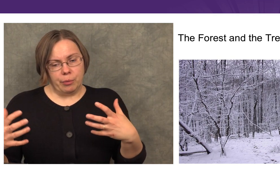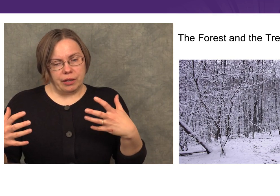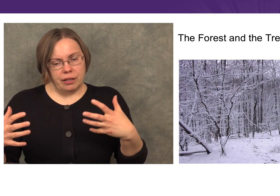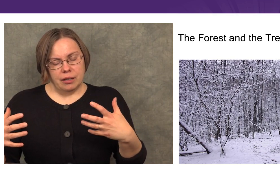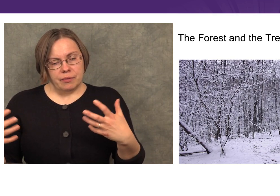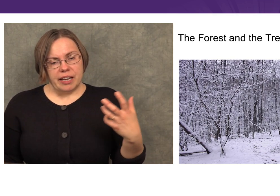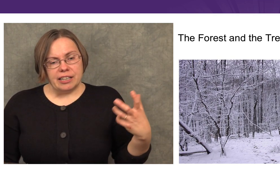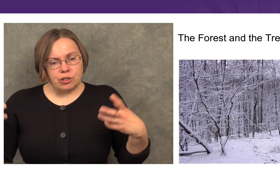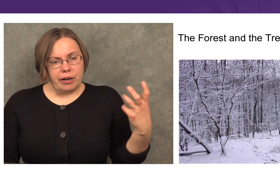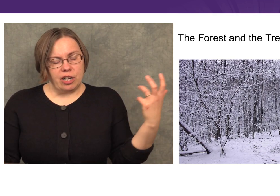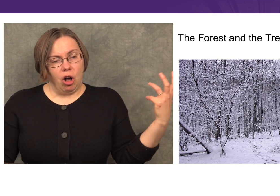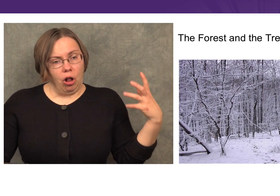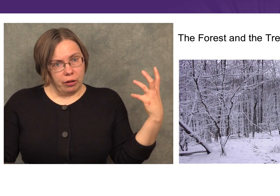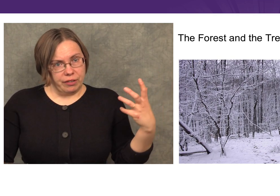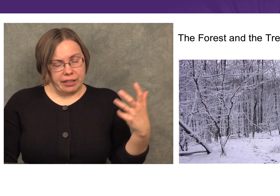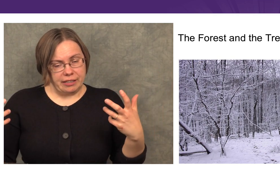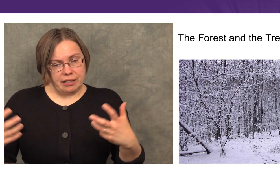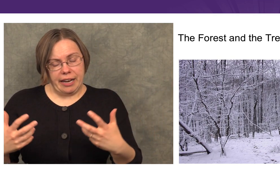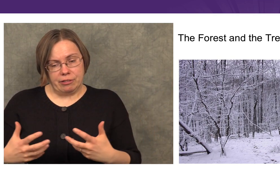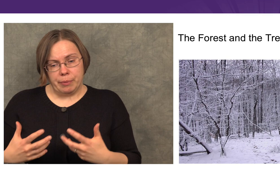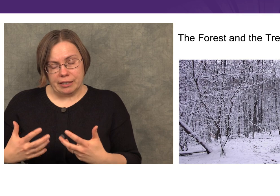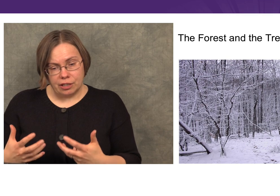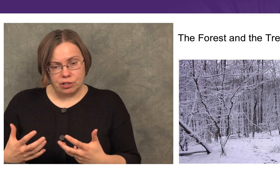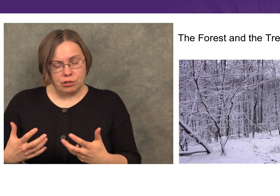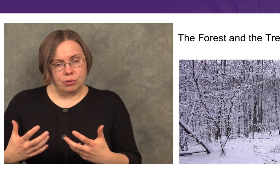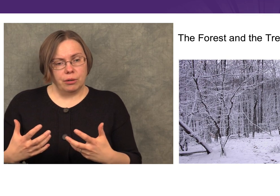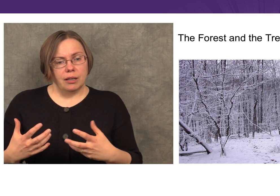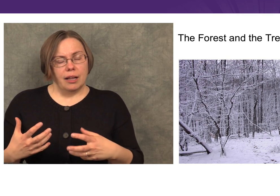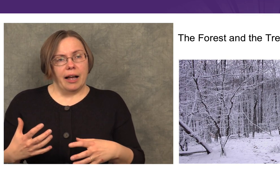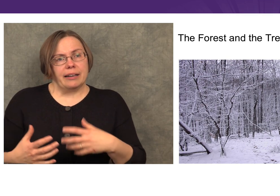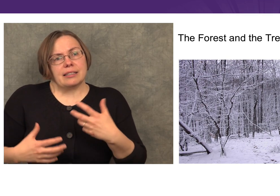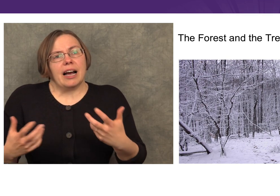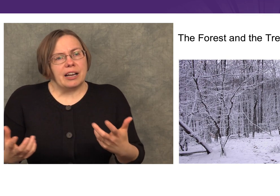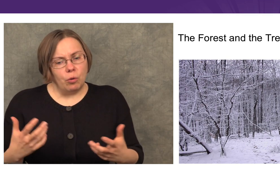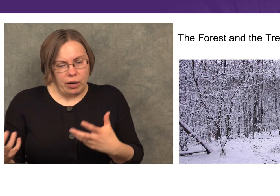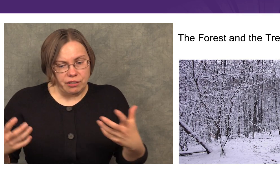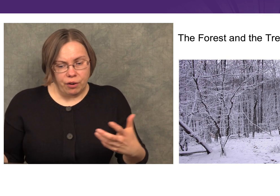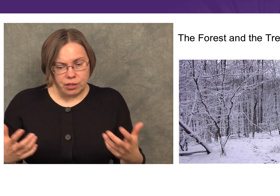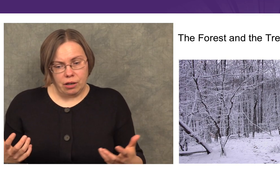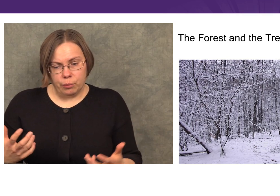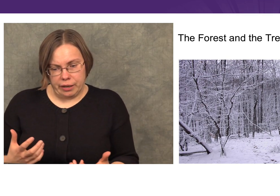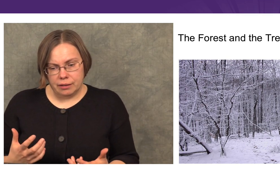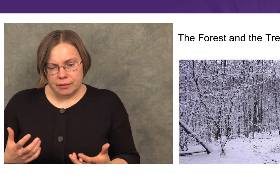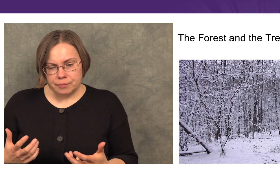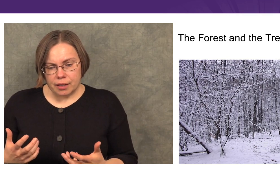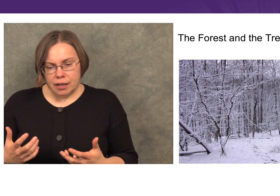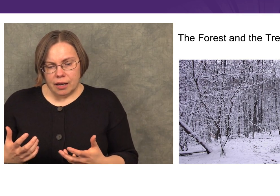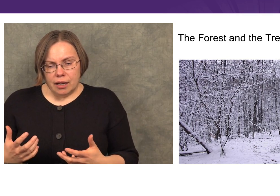with integrating all of the things that they have to pay attention to, and deciding what to focus on when,